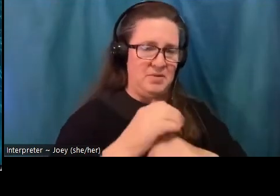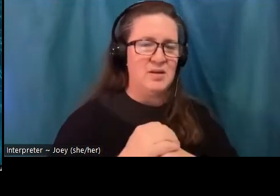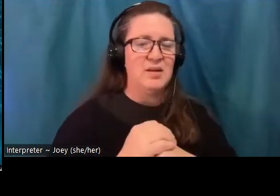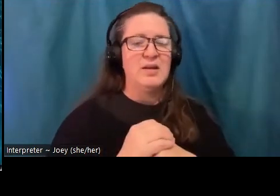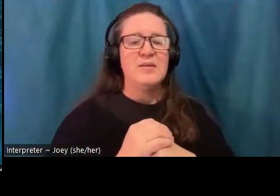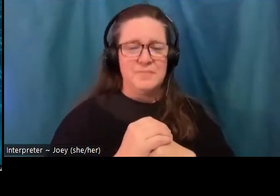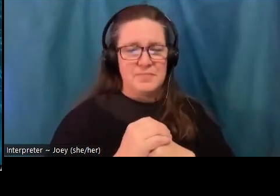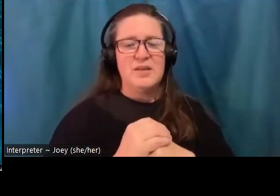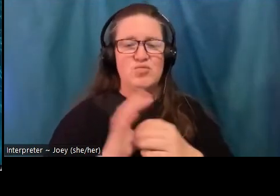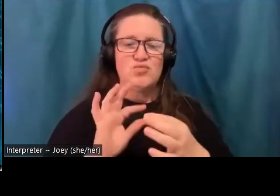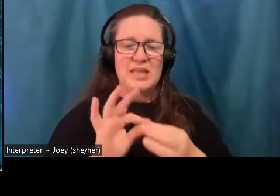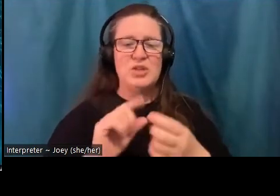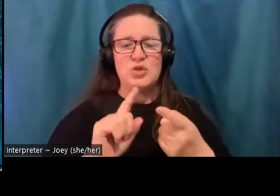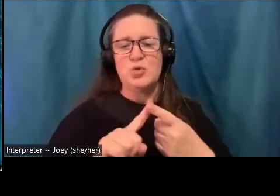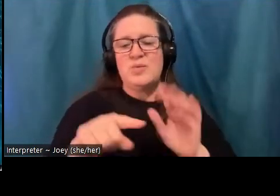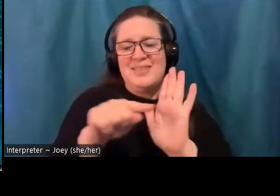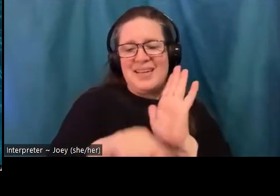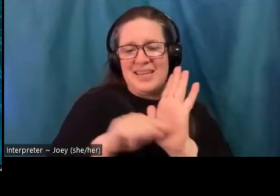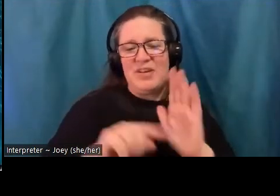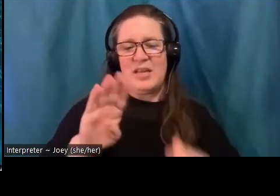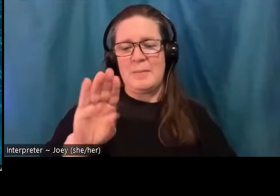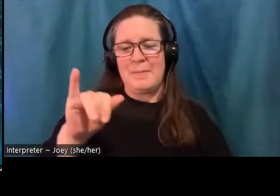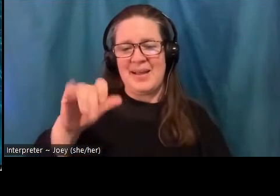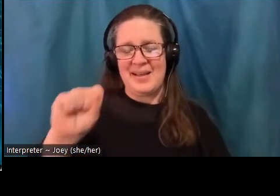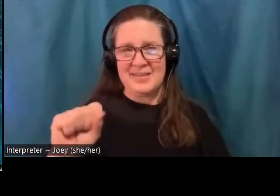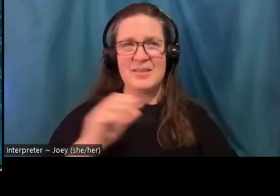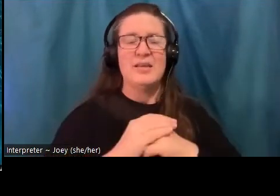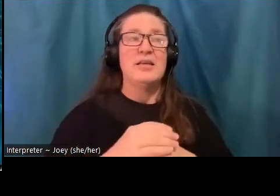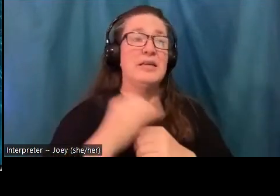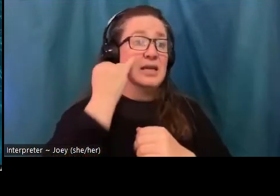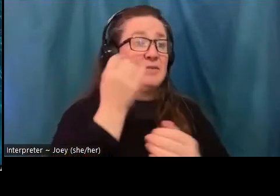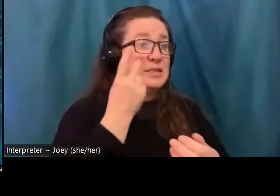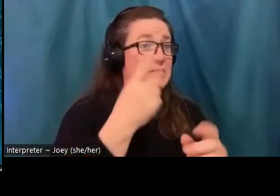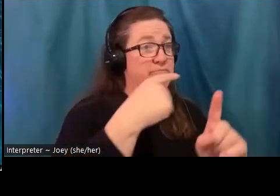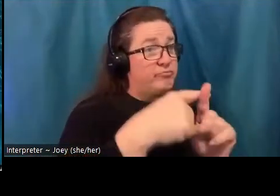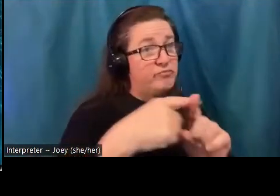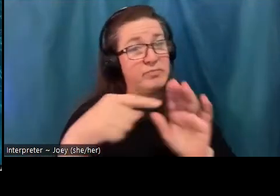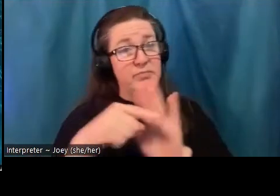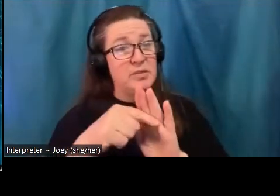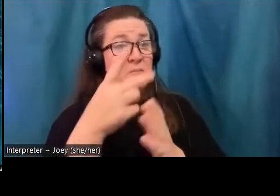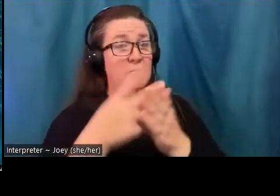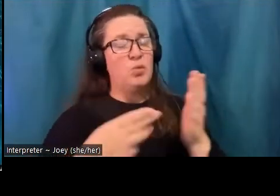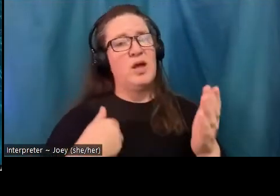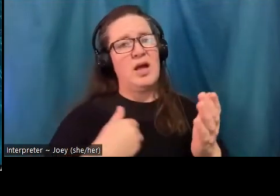information, our minds are hardwired to pay more attention to the bad stuff. It has an evolutionary function. You know,